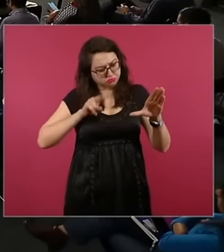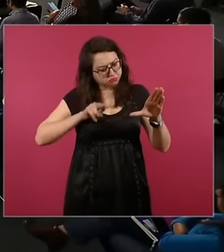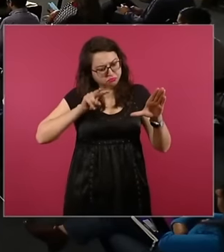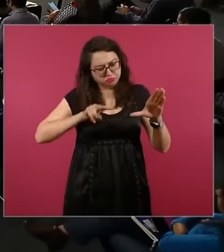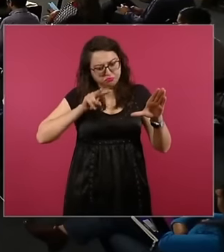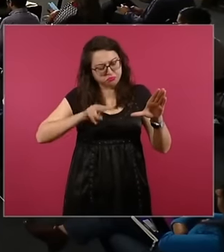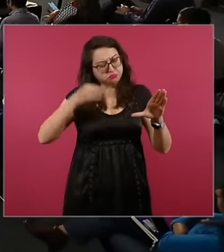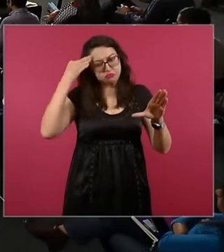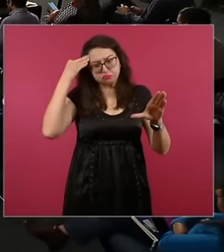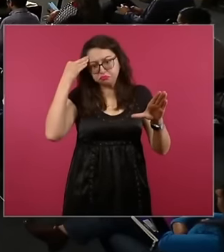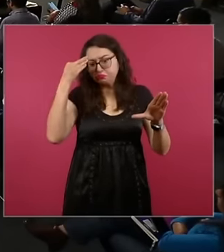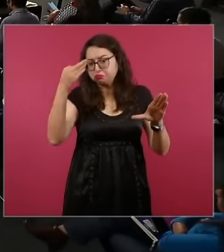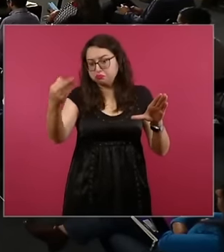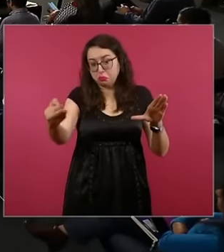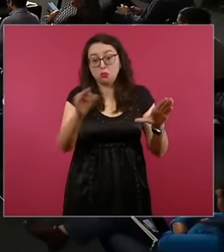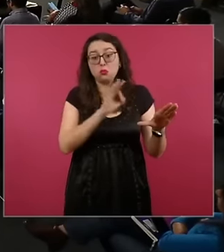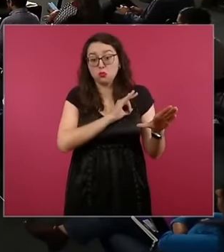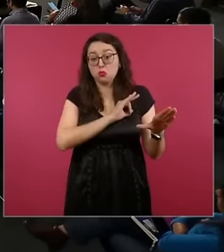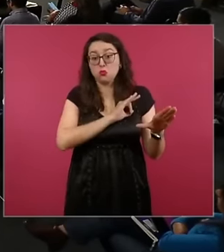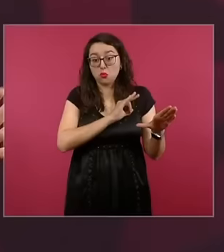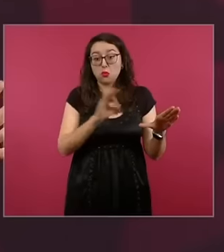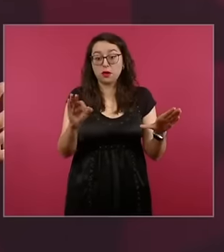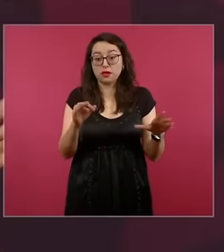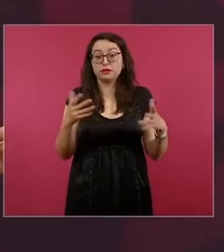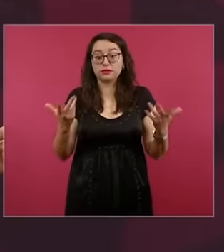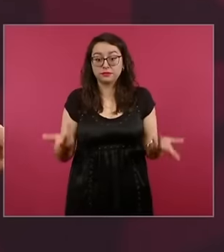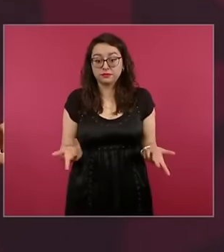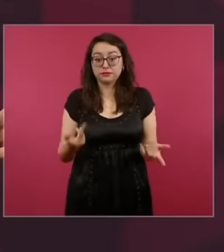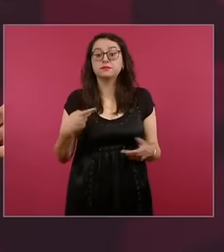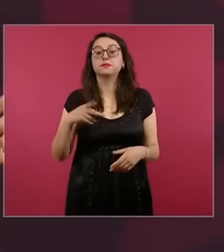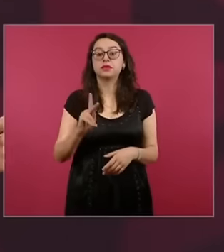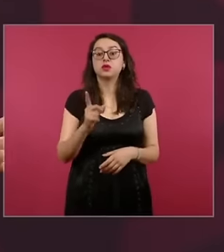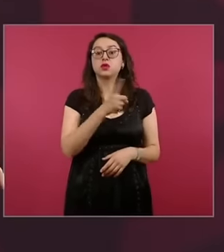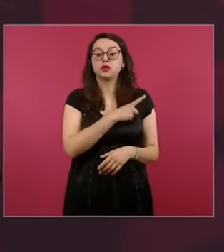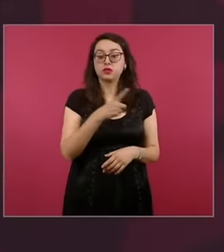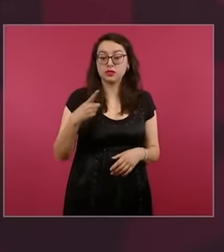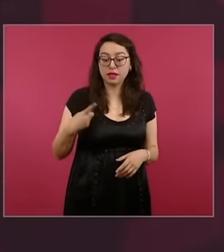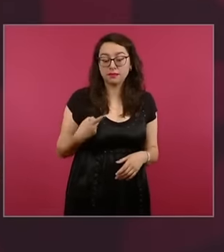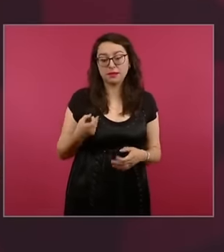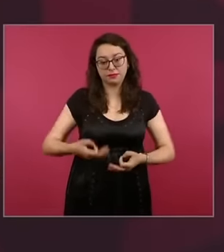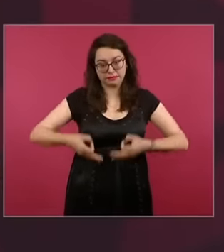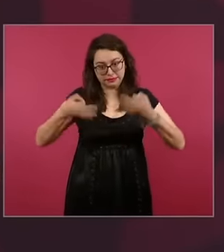as long as they are being used the appropriate filters with certification or this